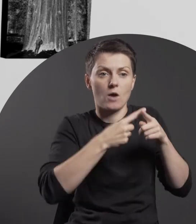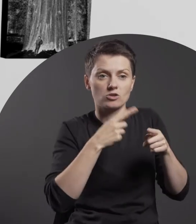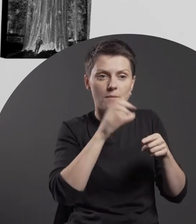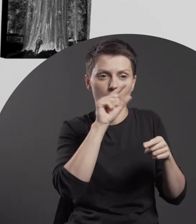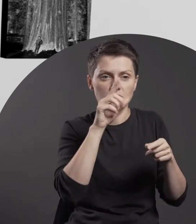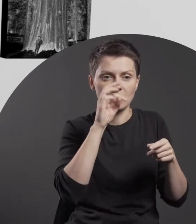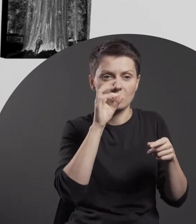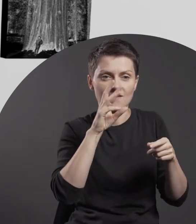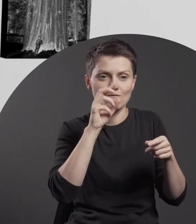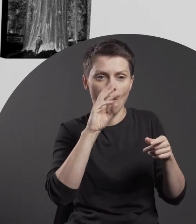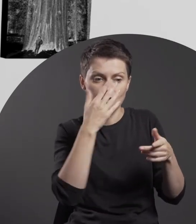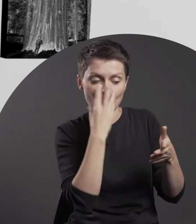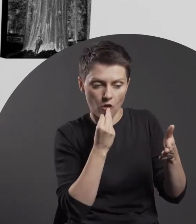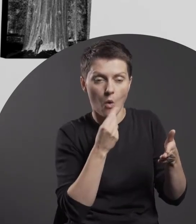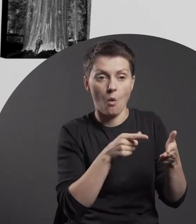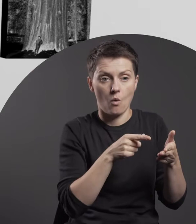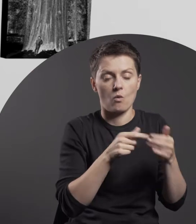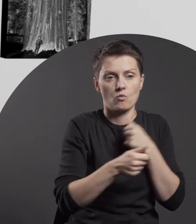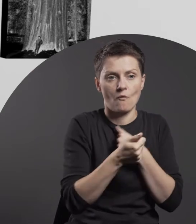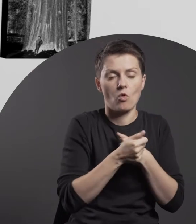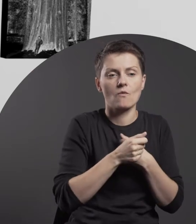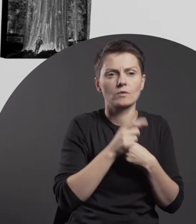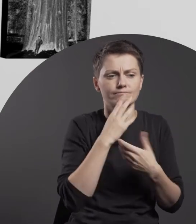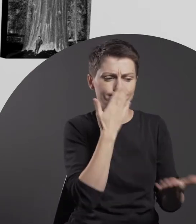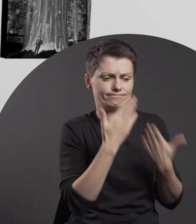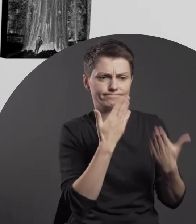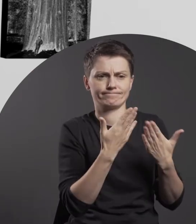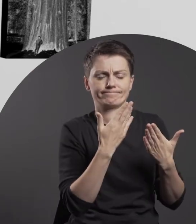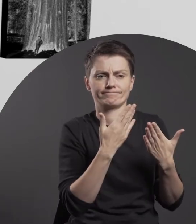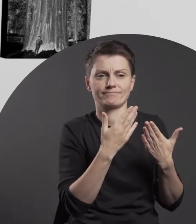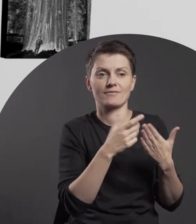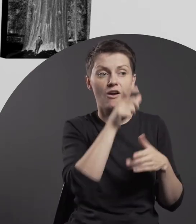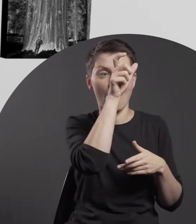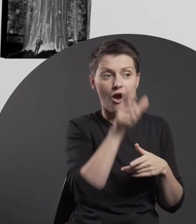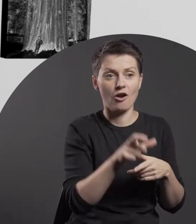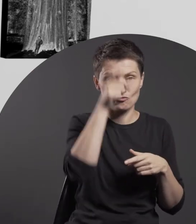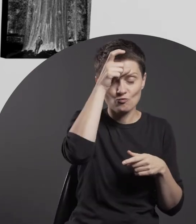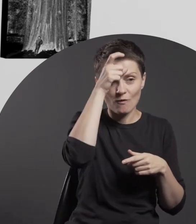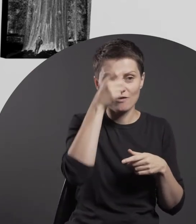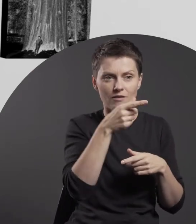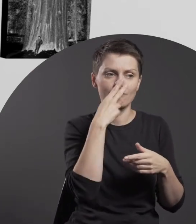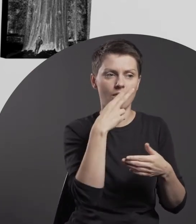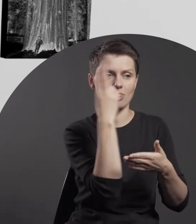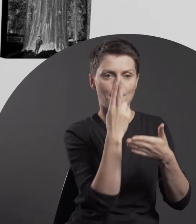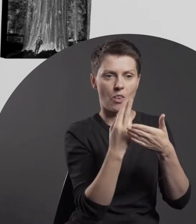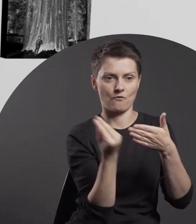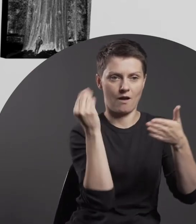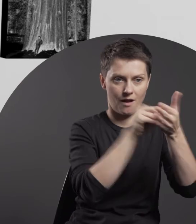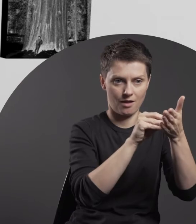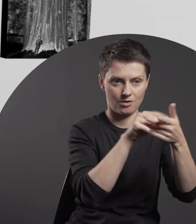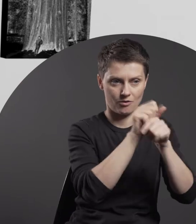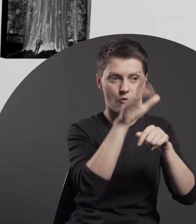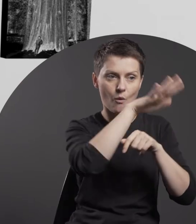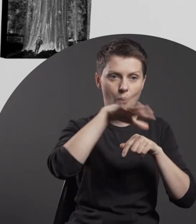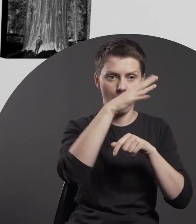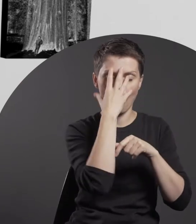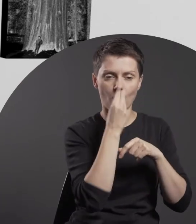This procedure led to an optical illusion, as if the human figure had been painted in.